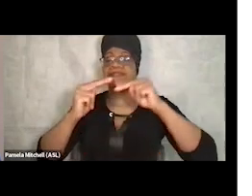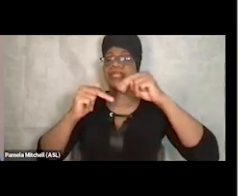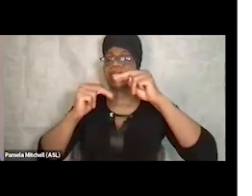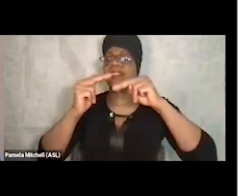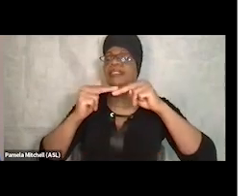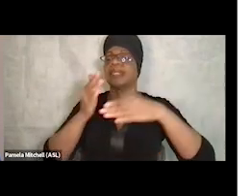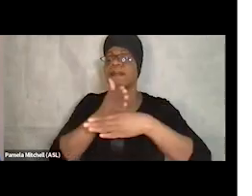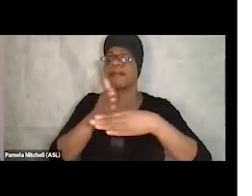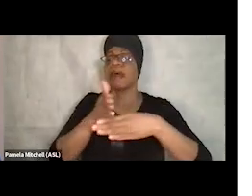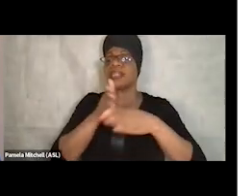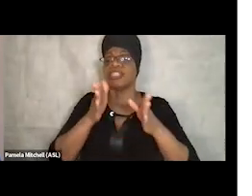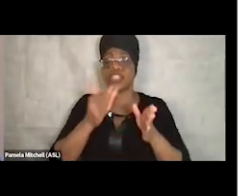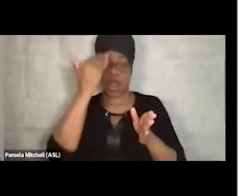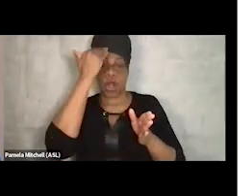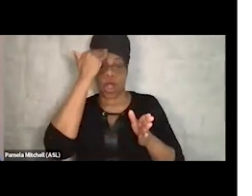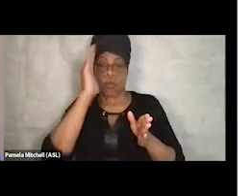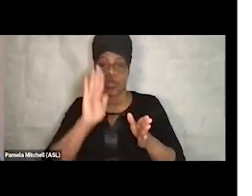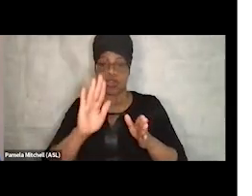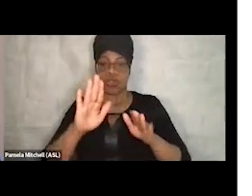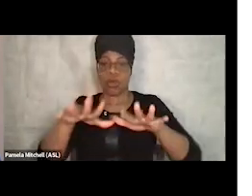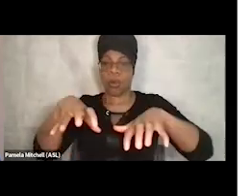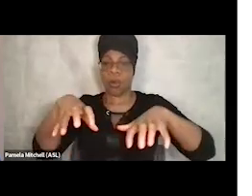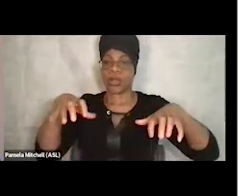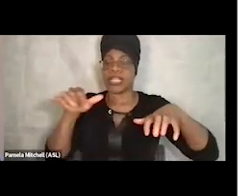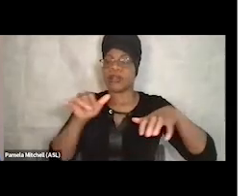and speaking first in languages that they can understand.